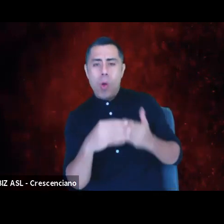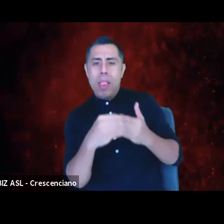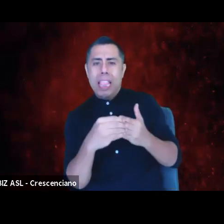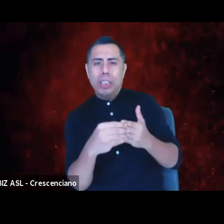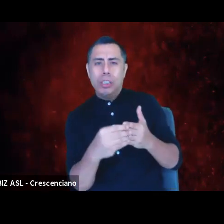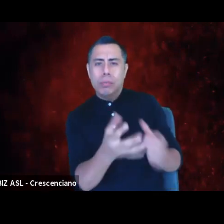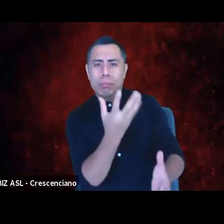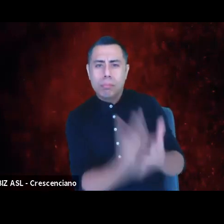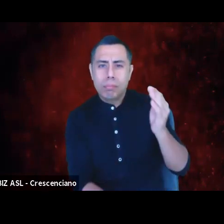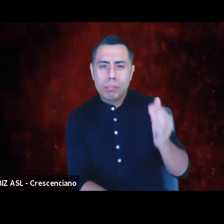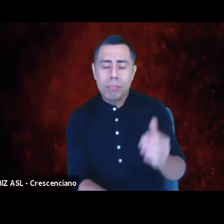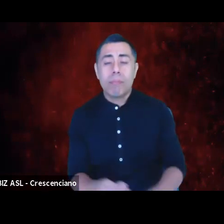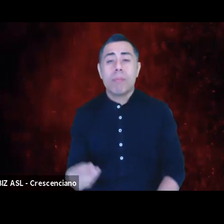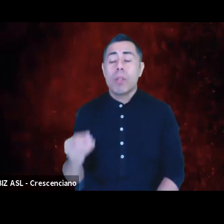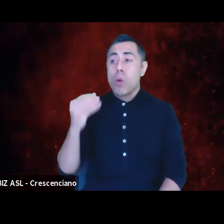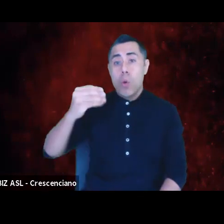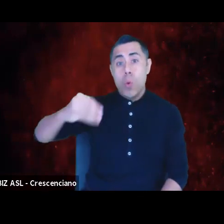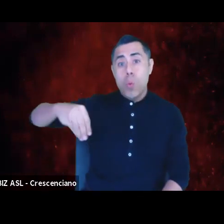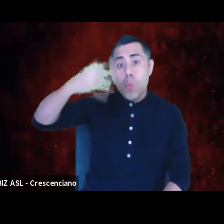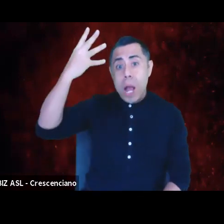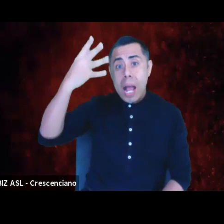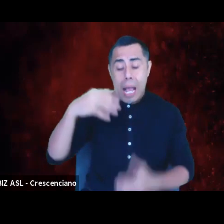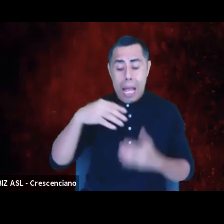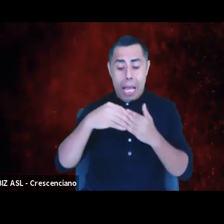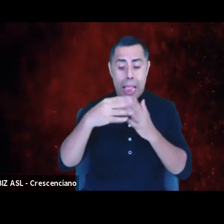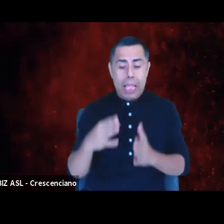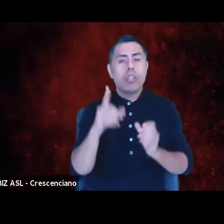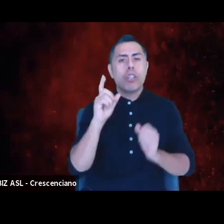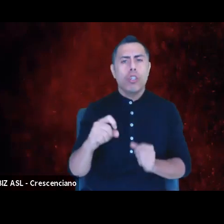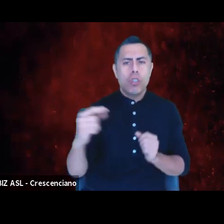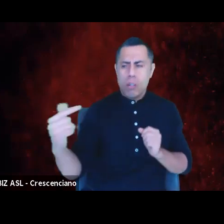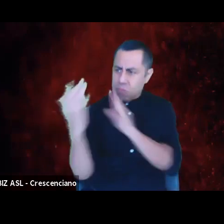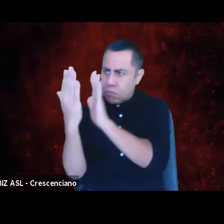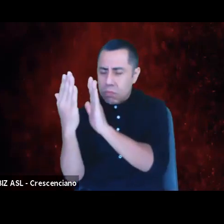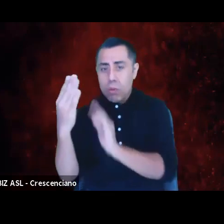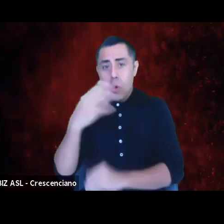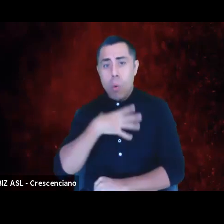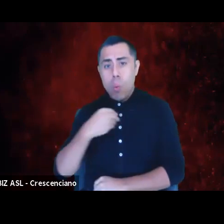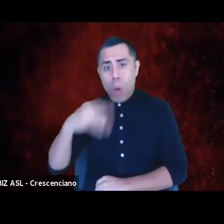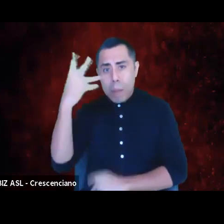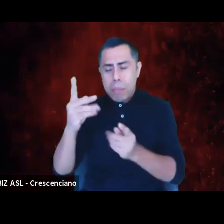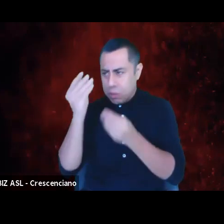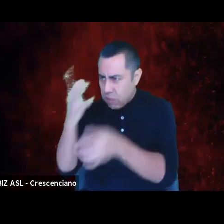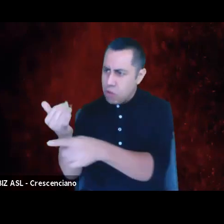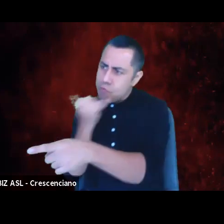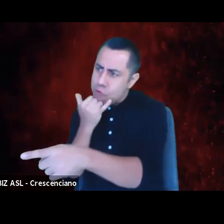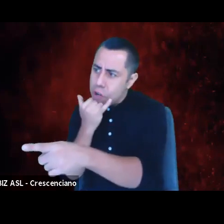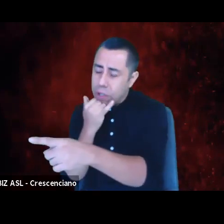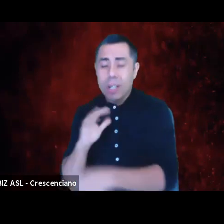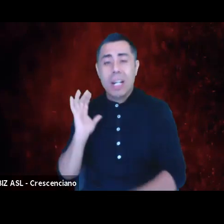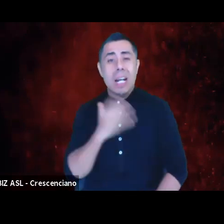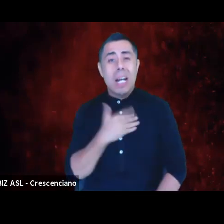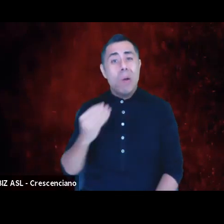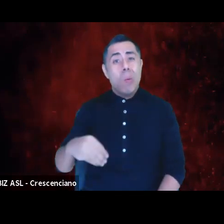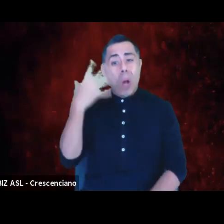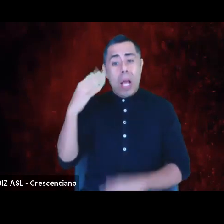A white leader should be the one standing up to our colleagues and say that our practices are wrong. Our white colleagues should call out the bad behavior